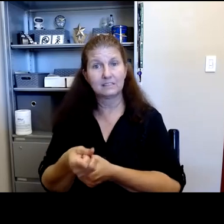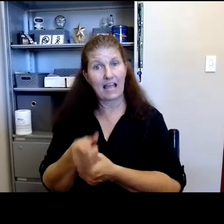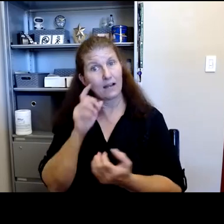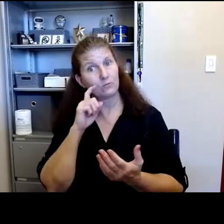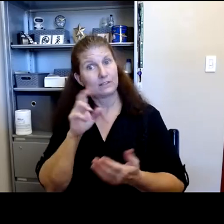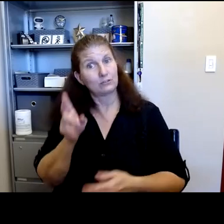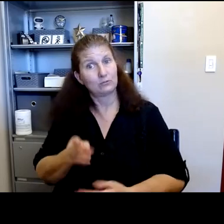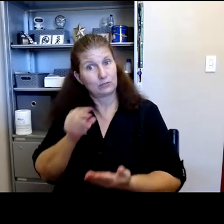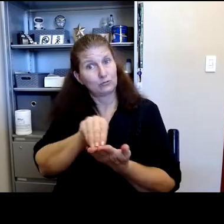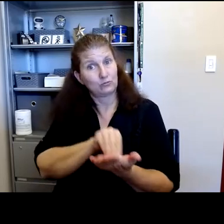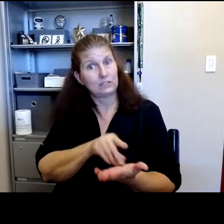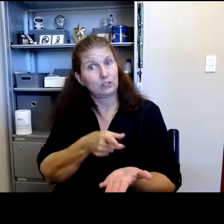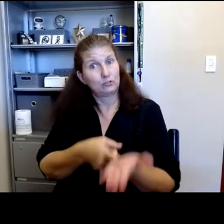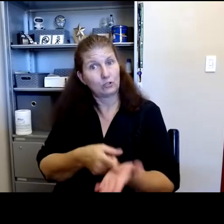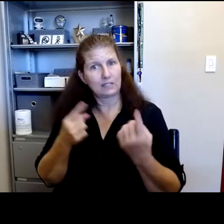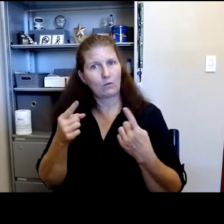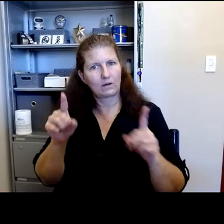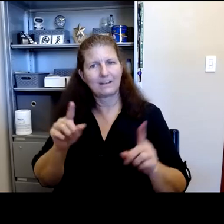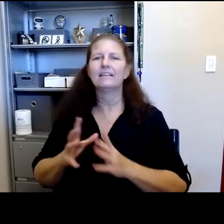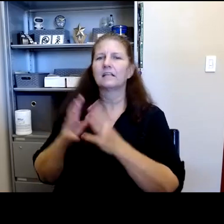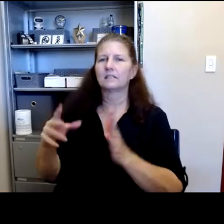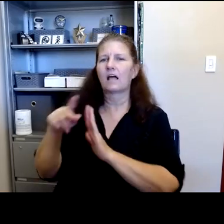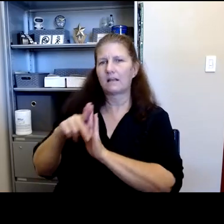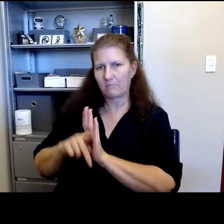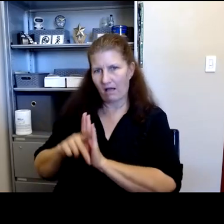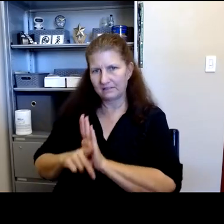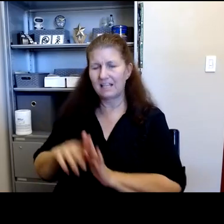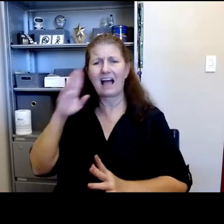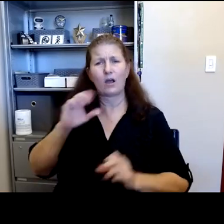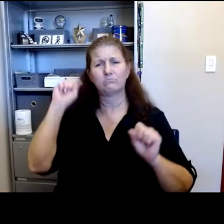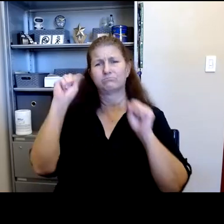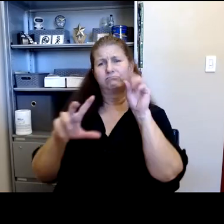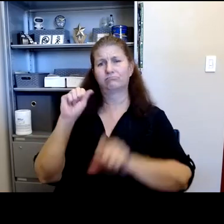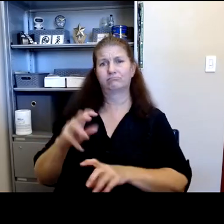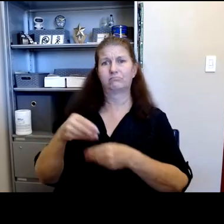Robyn Thomas: So that's a lot of policy stuff. I know that's a ton of information. I hope that by